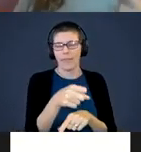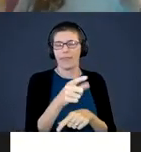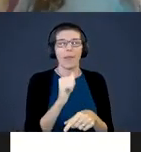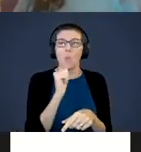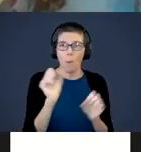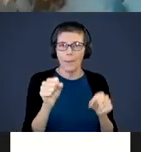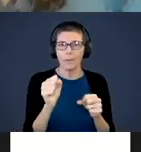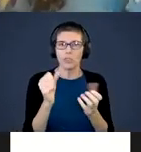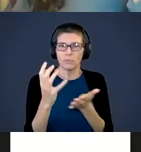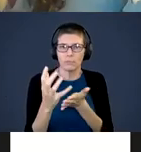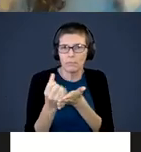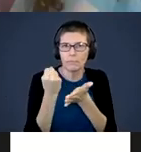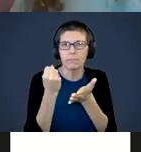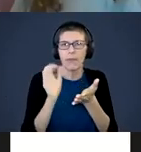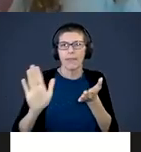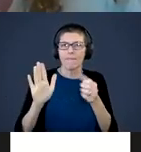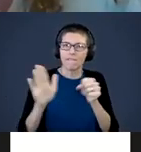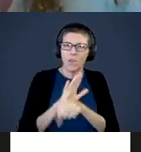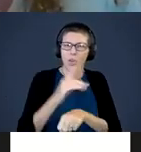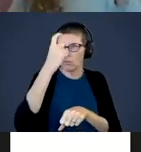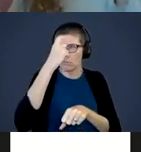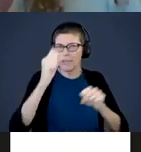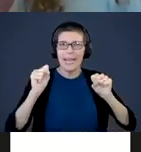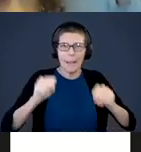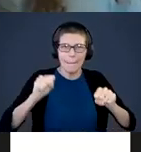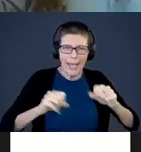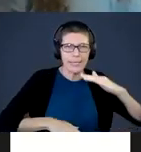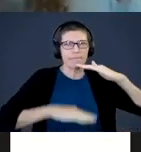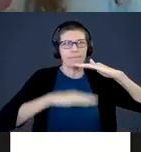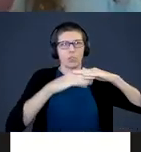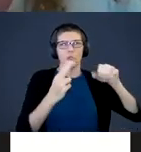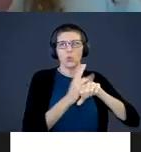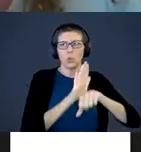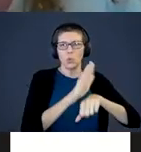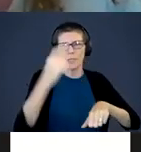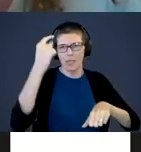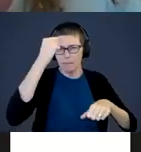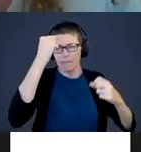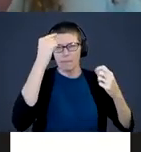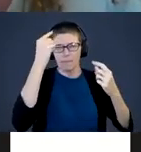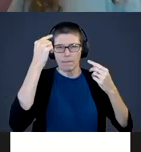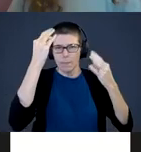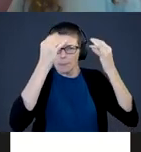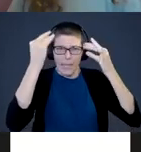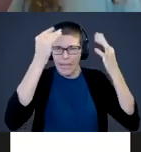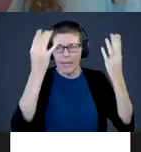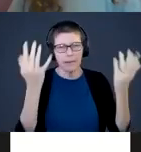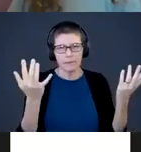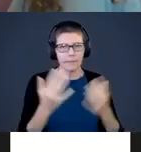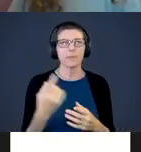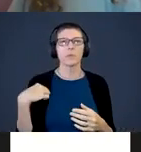of their full capacity of using their noggin, their thinking, their brain. We want to give